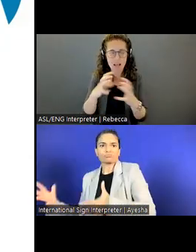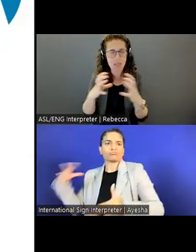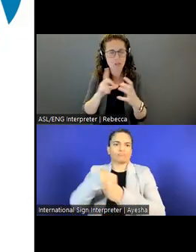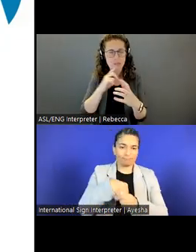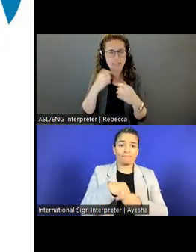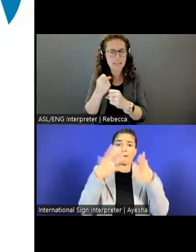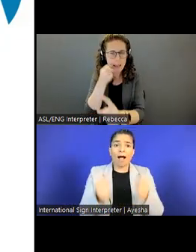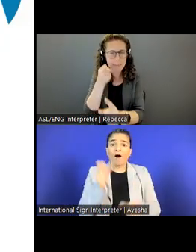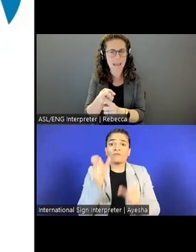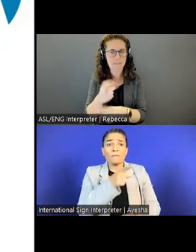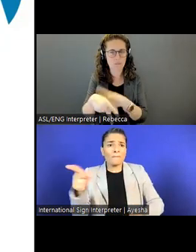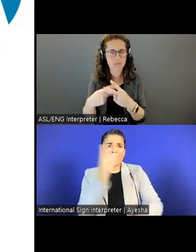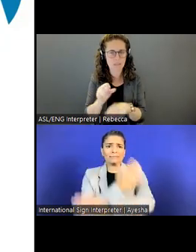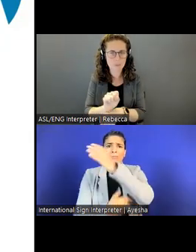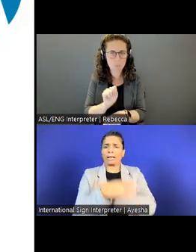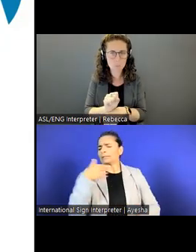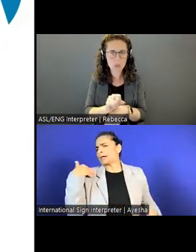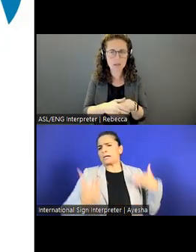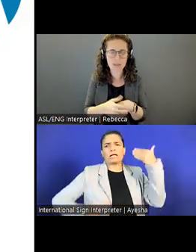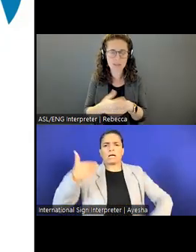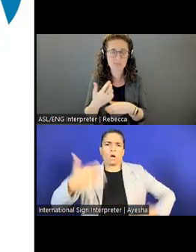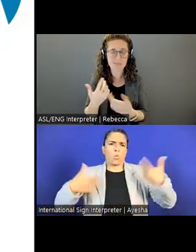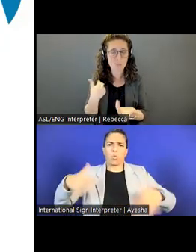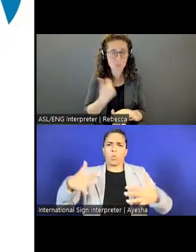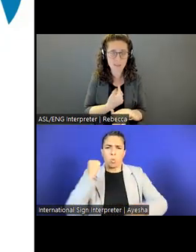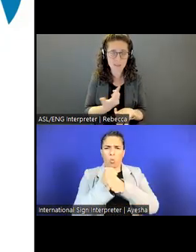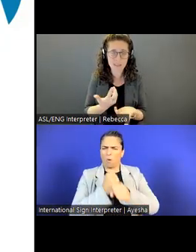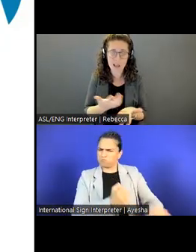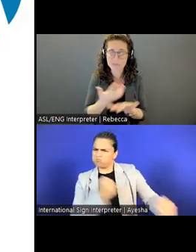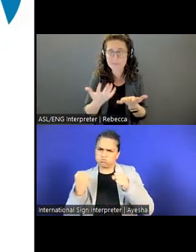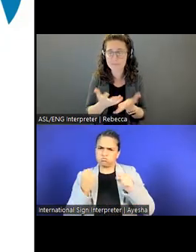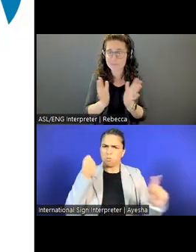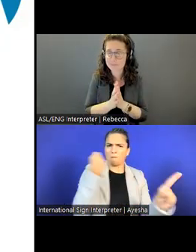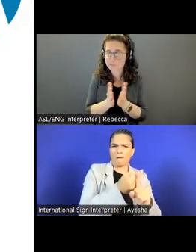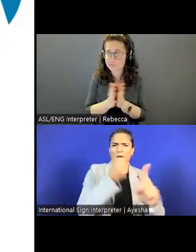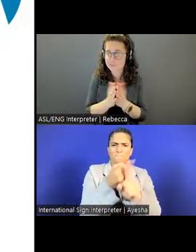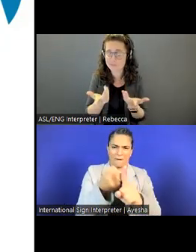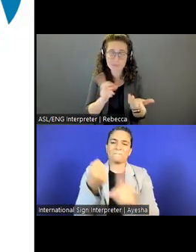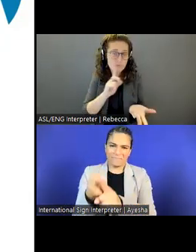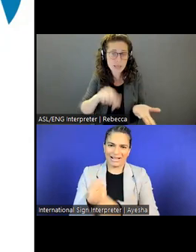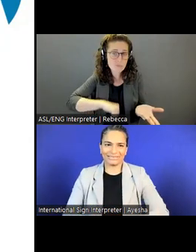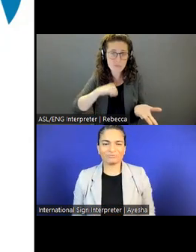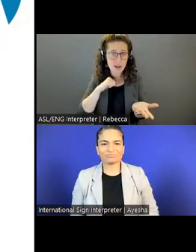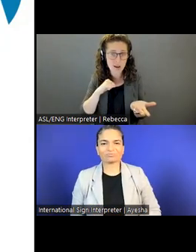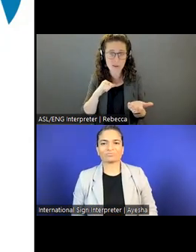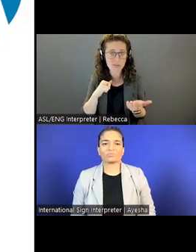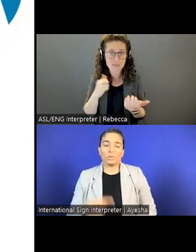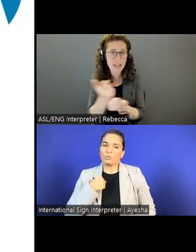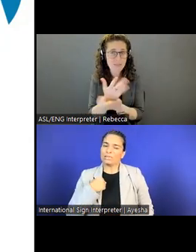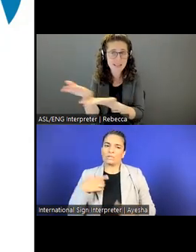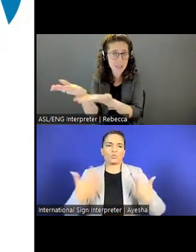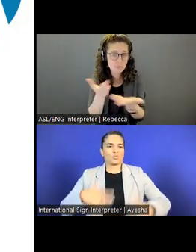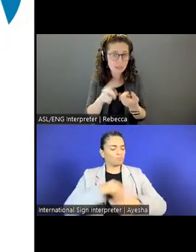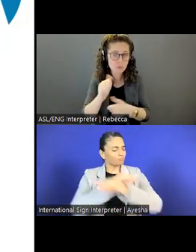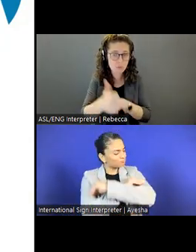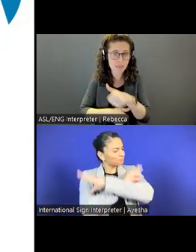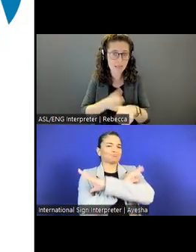We're really proud of all they've brought to the alumni community.